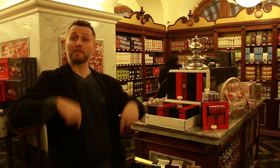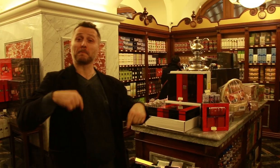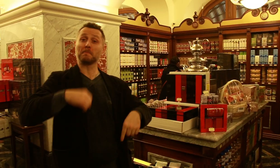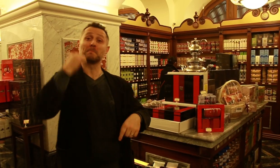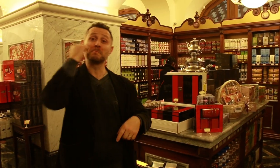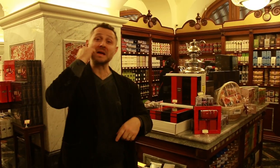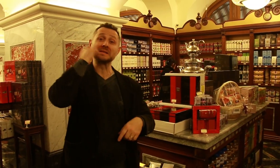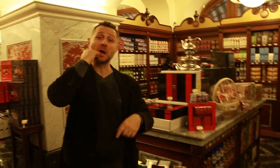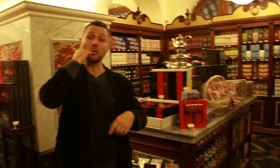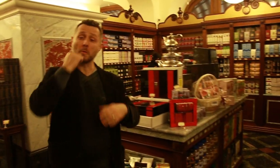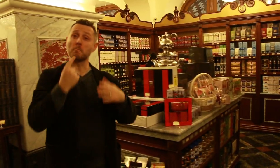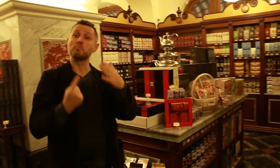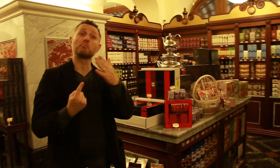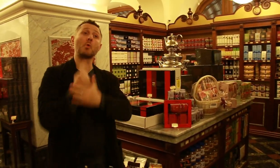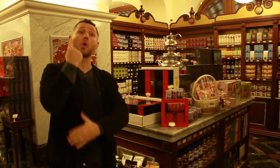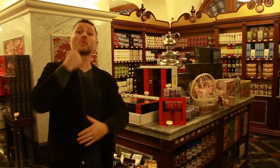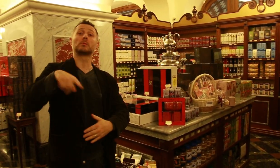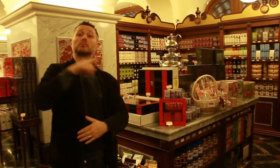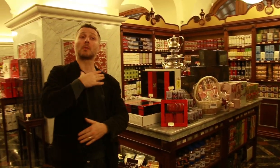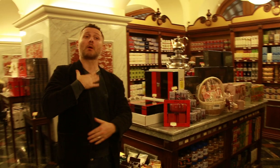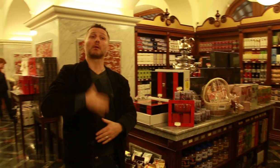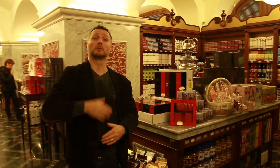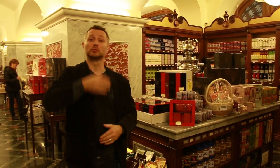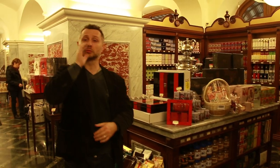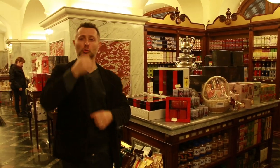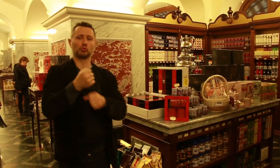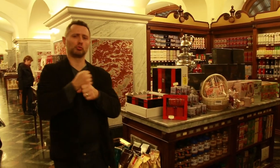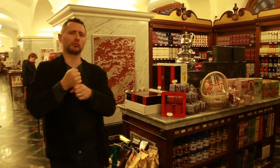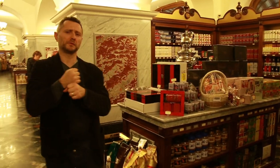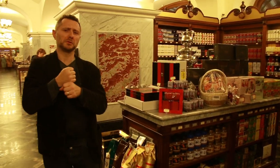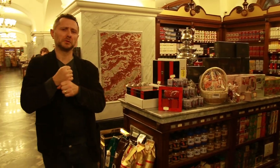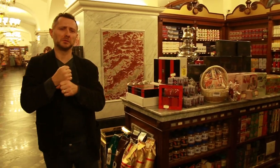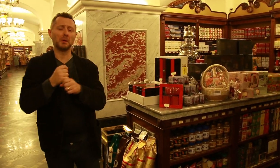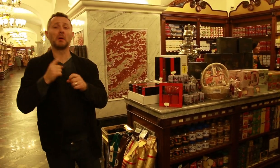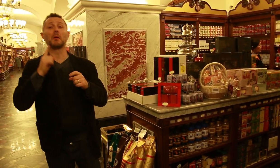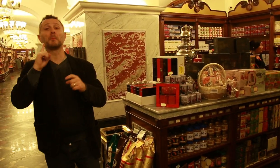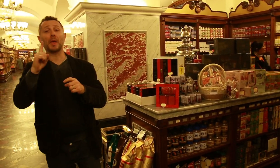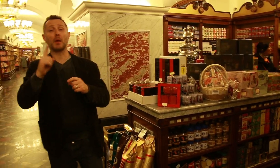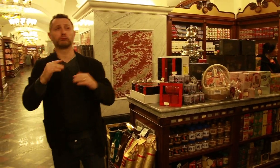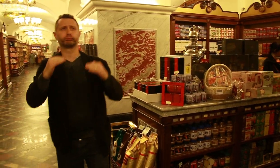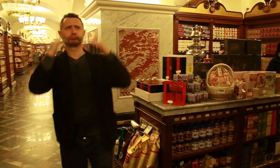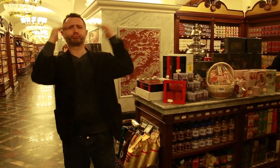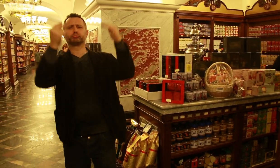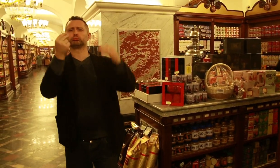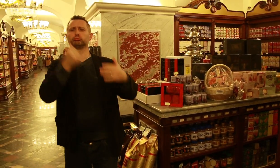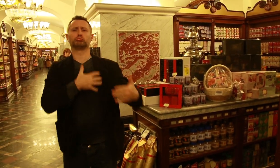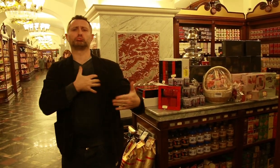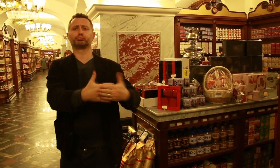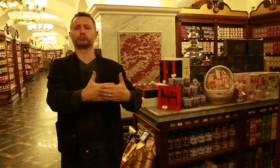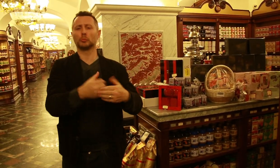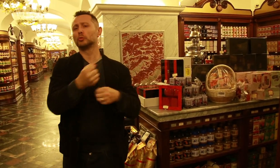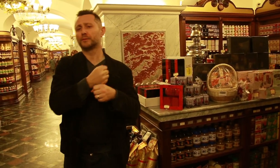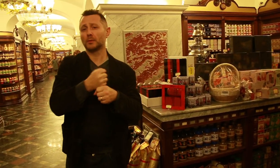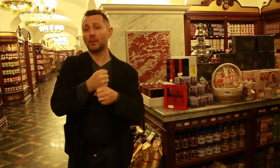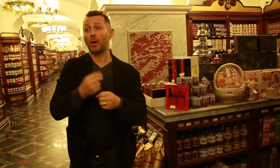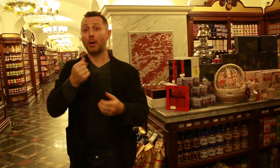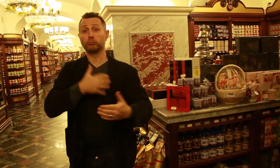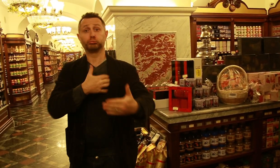Most people in Moscow like to drink coffee, but if you were part of the elite and rich, you would drink coffee, and if